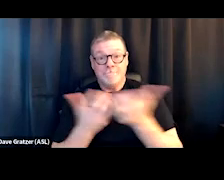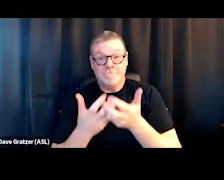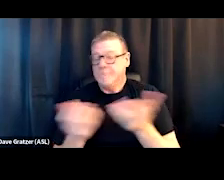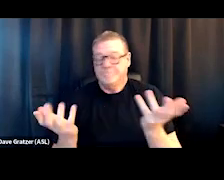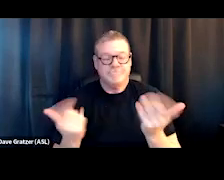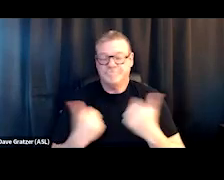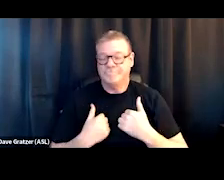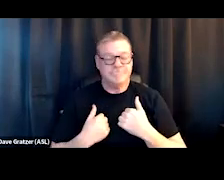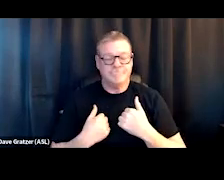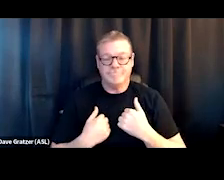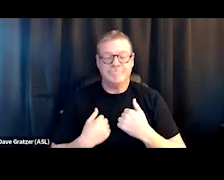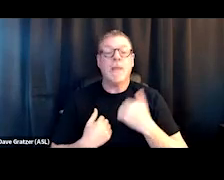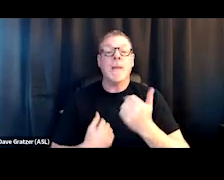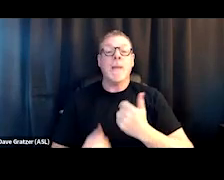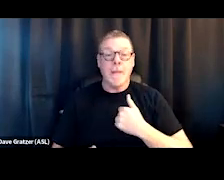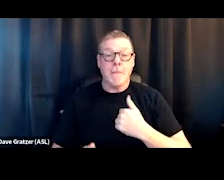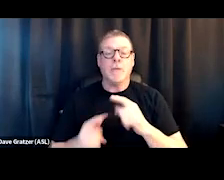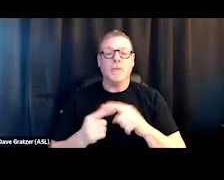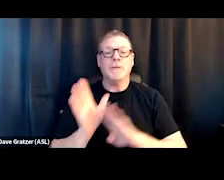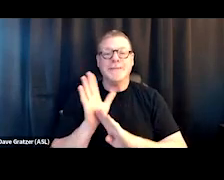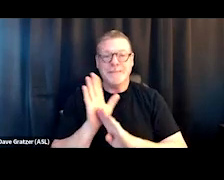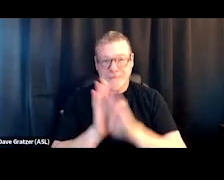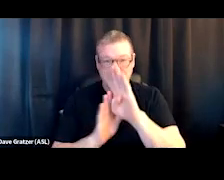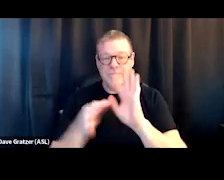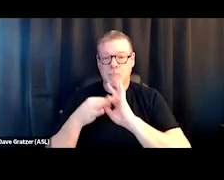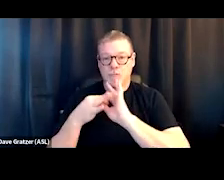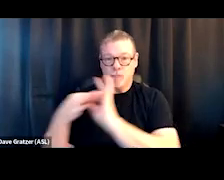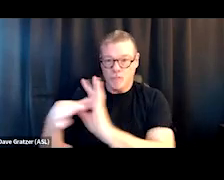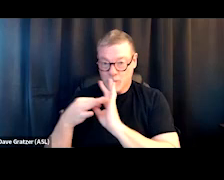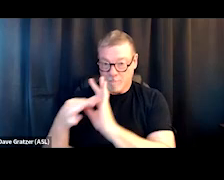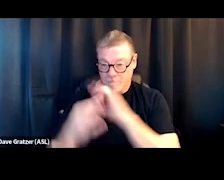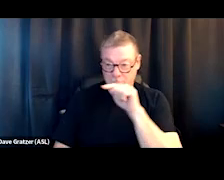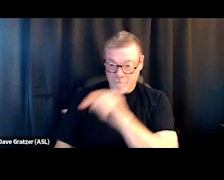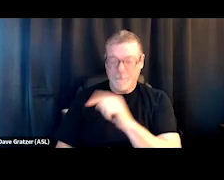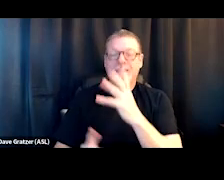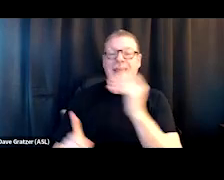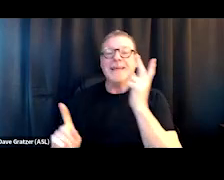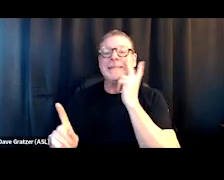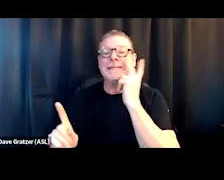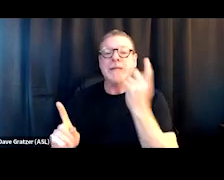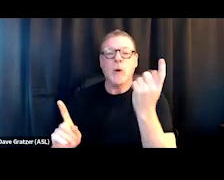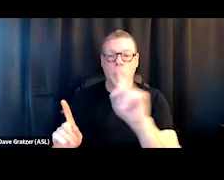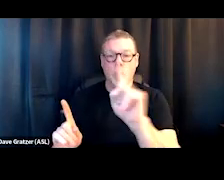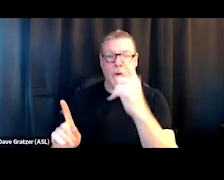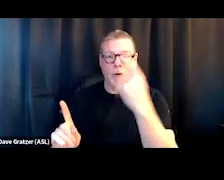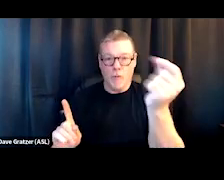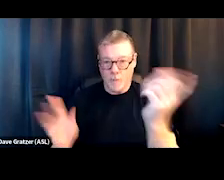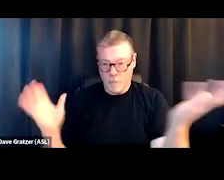It's up to me to develop a relationship with that person and be open to where that might lead.